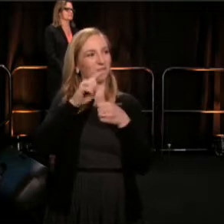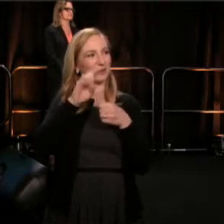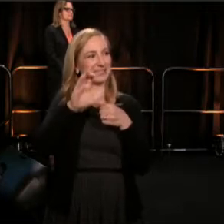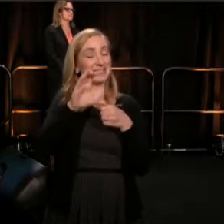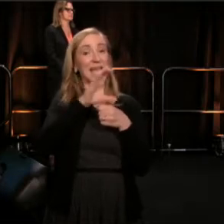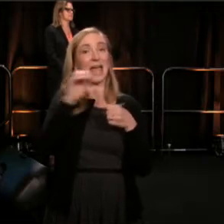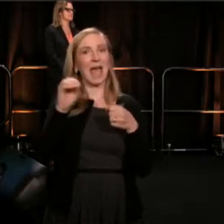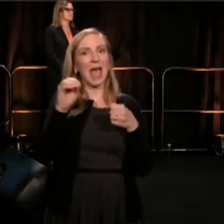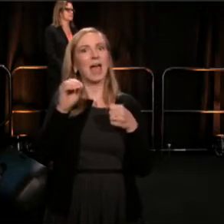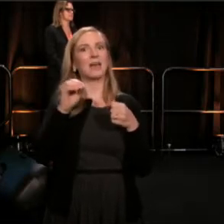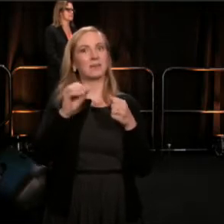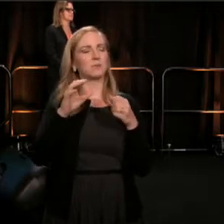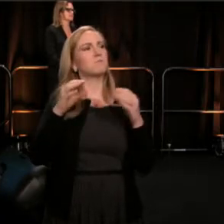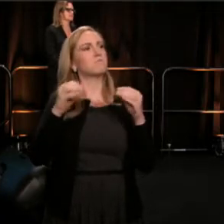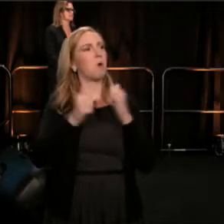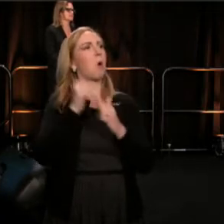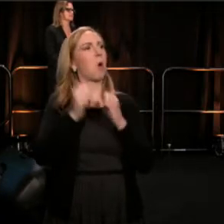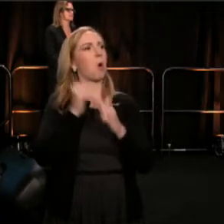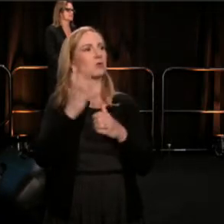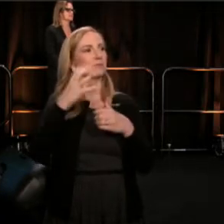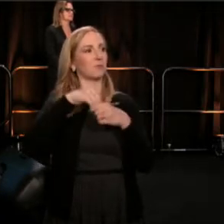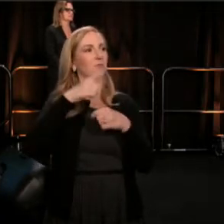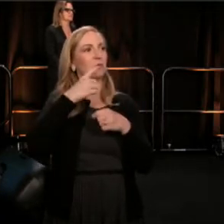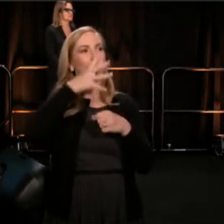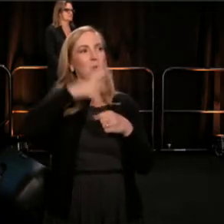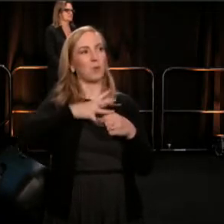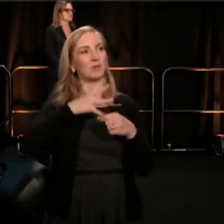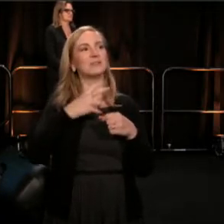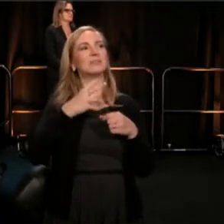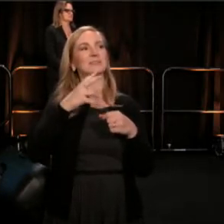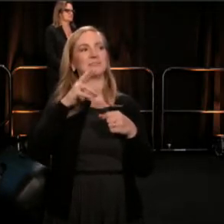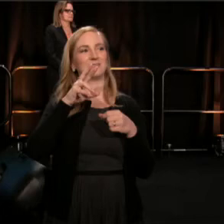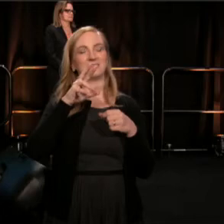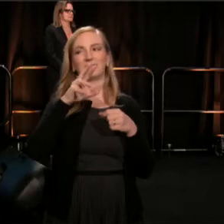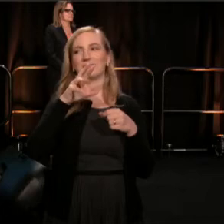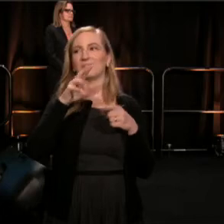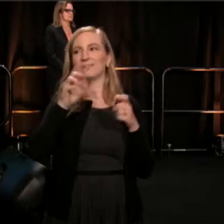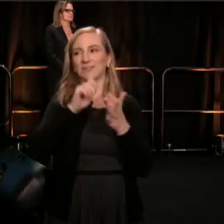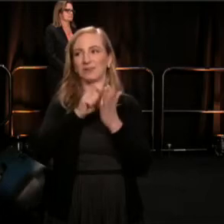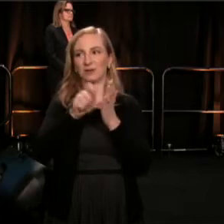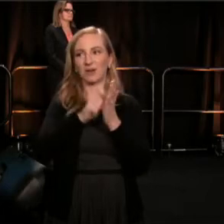in the inaugural Women's Voices Theater Festival, this Fall, all producing world premier plays by women.